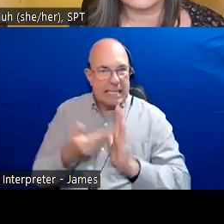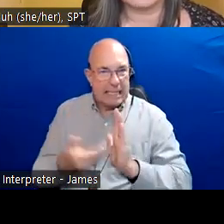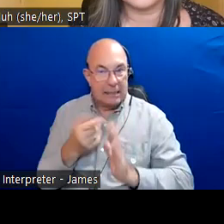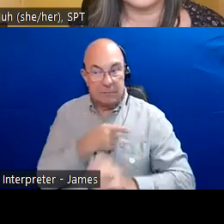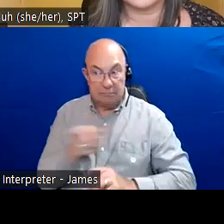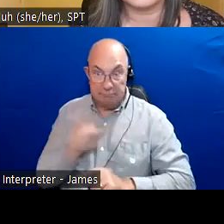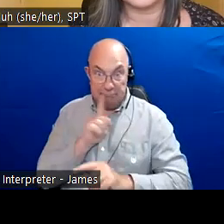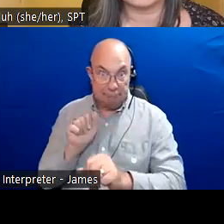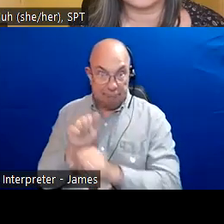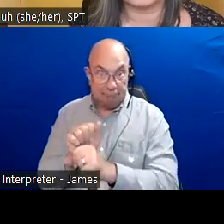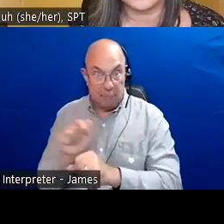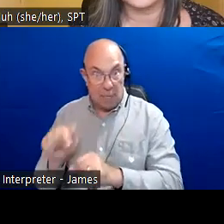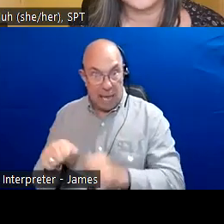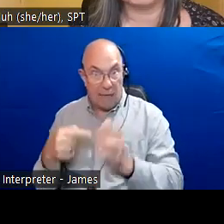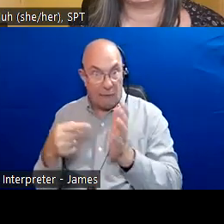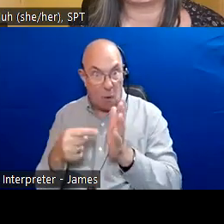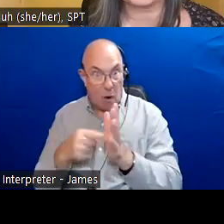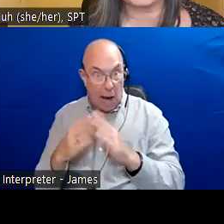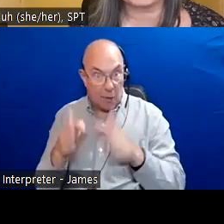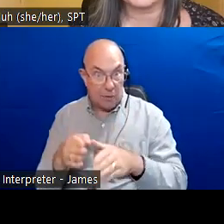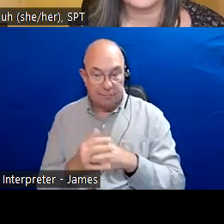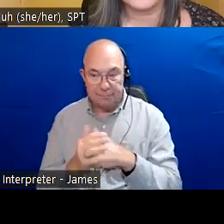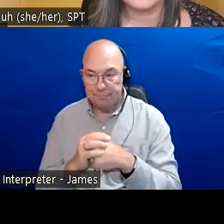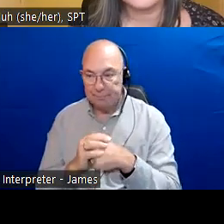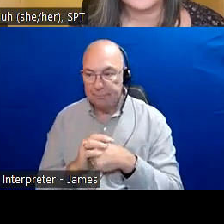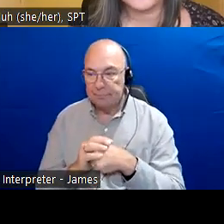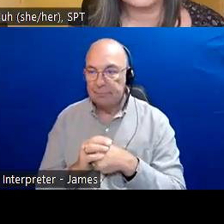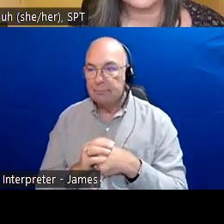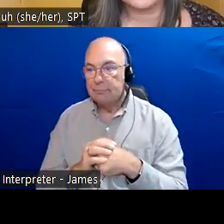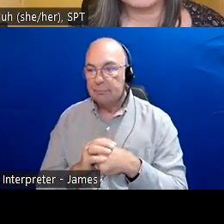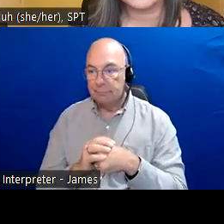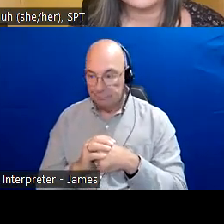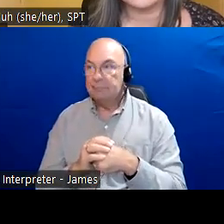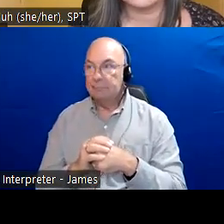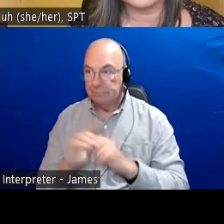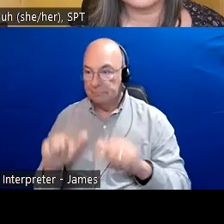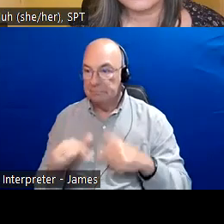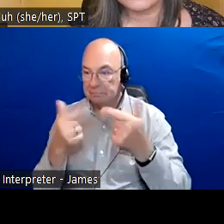Our city is facing multiple crises and emergencies the ongoing effects of the COVID pandemic